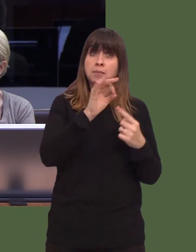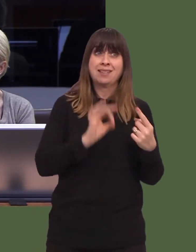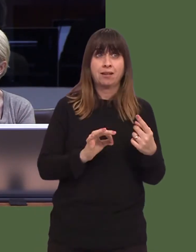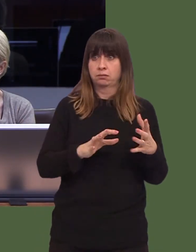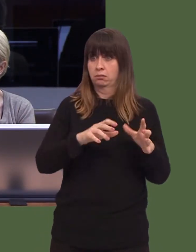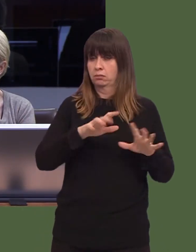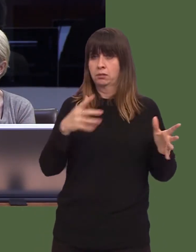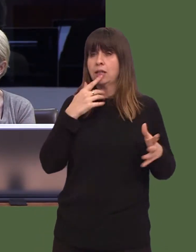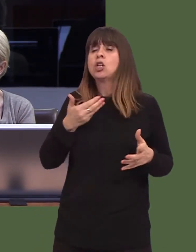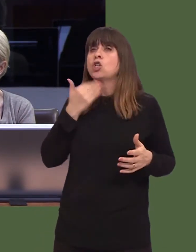to drink.